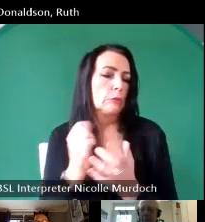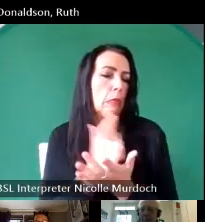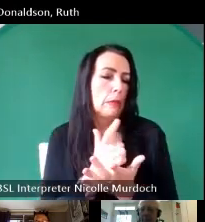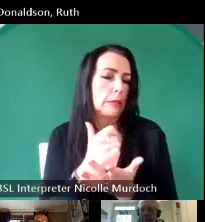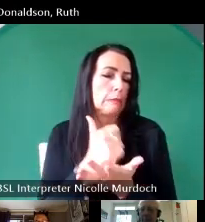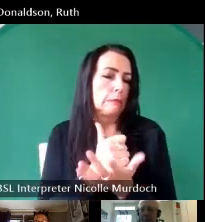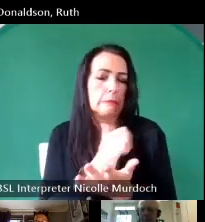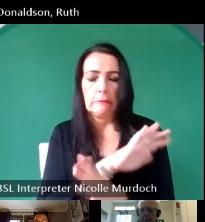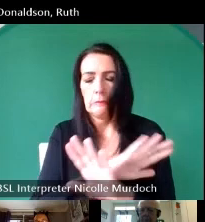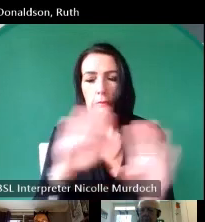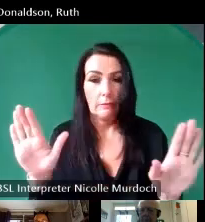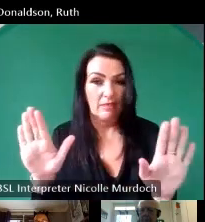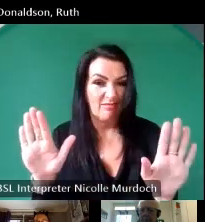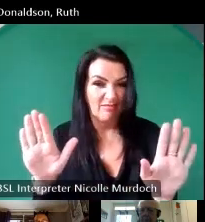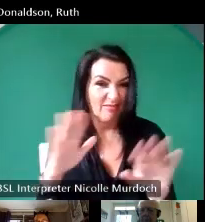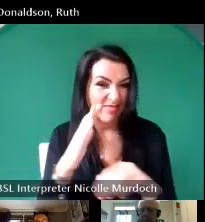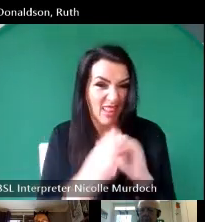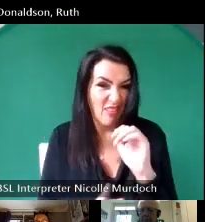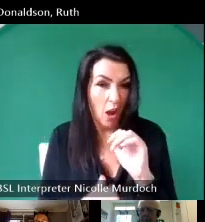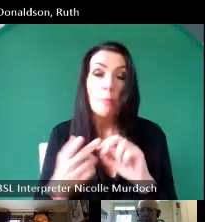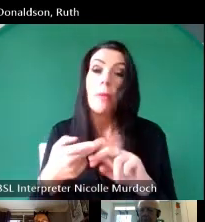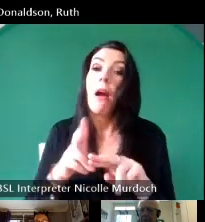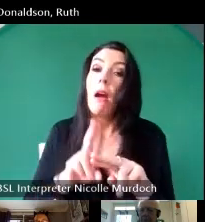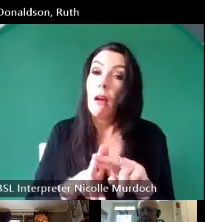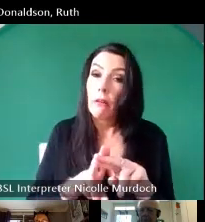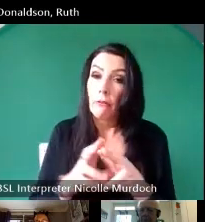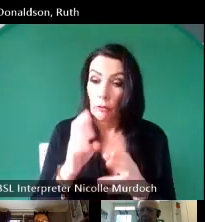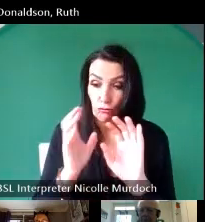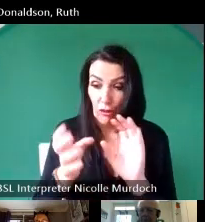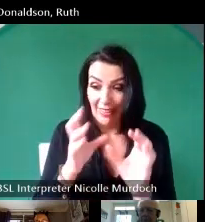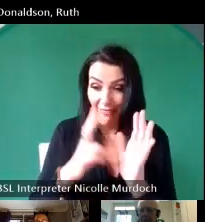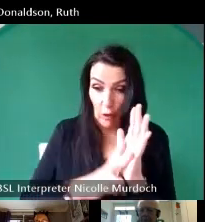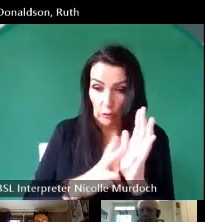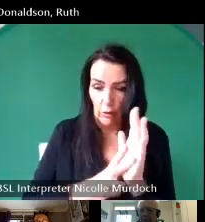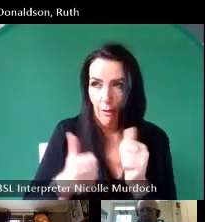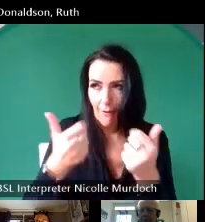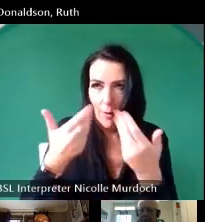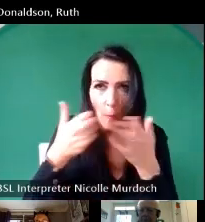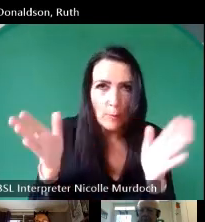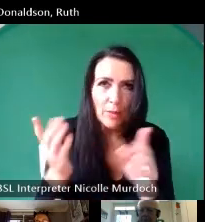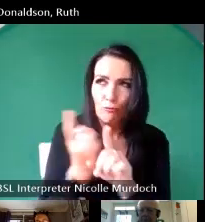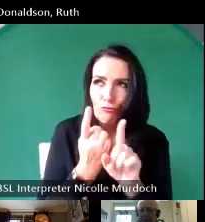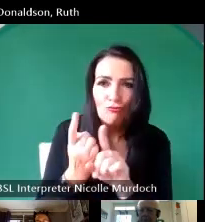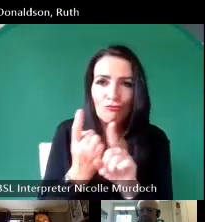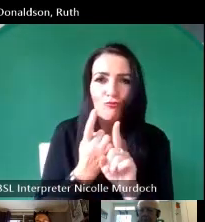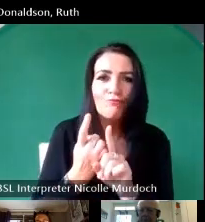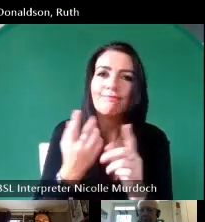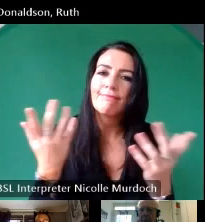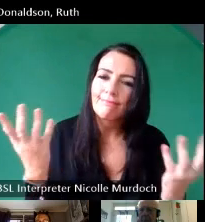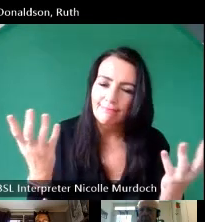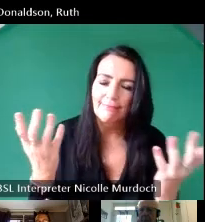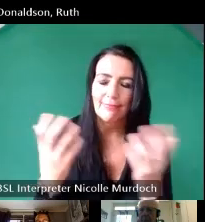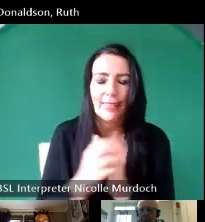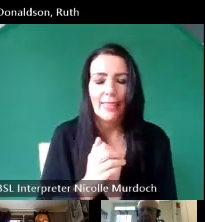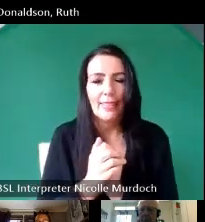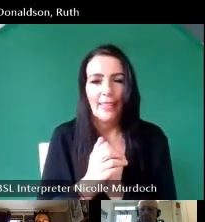we didn't apart from where this botle of vodka it was like that botle of vodka was kind of just let